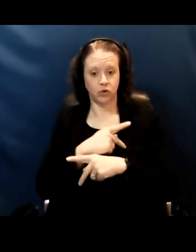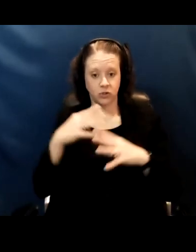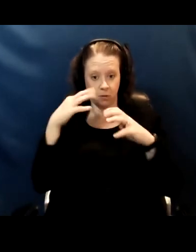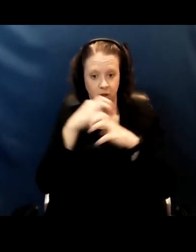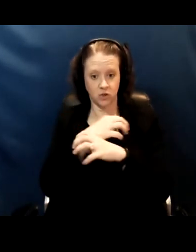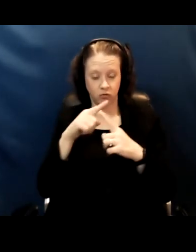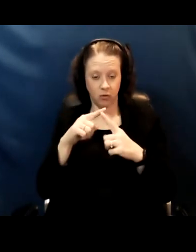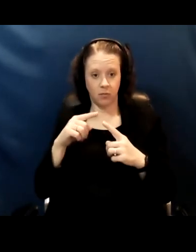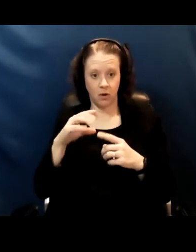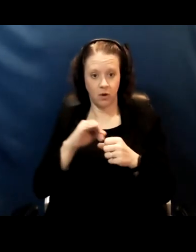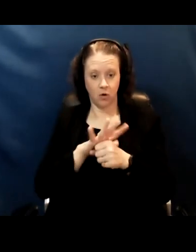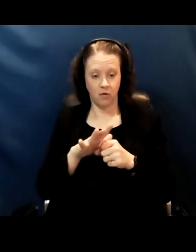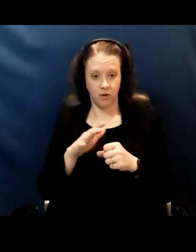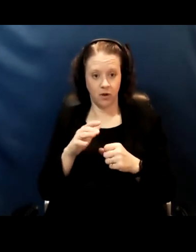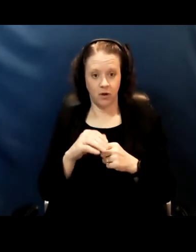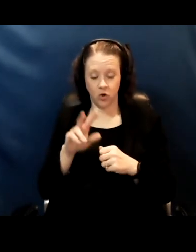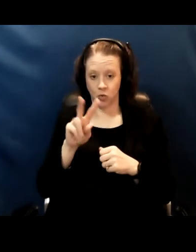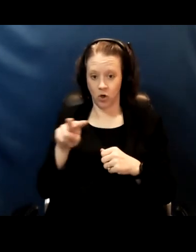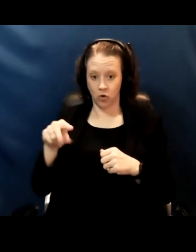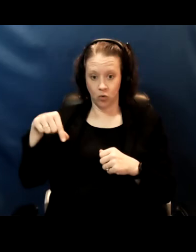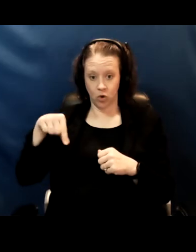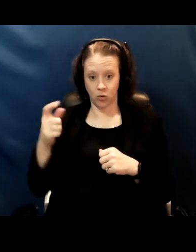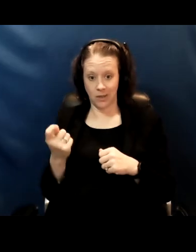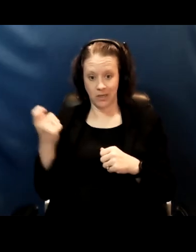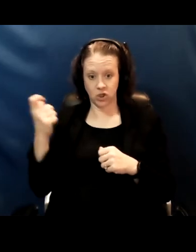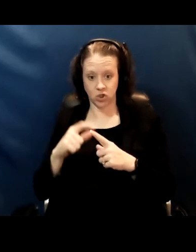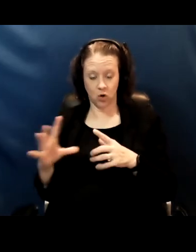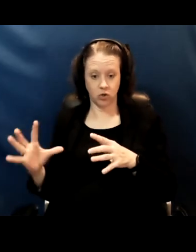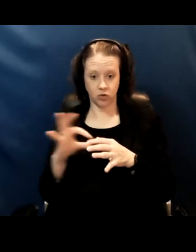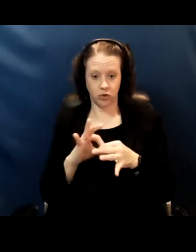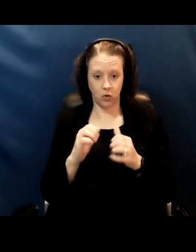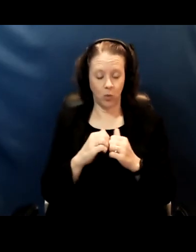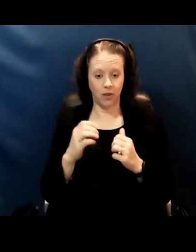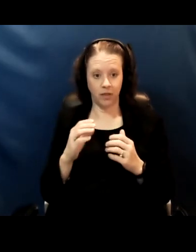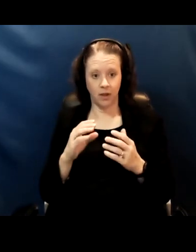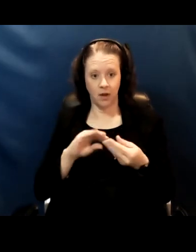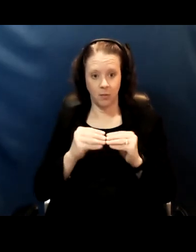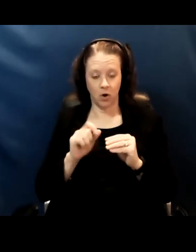So 22q deletions are associated with a number of congenital heart issues